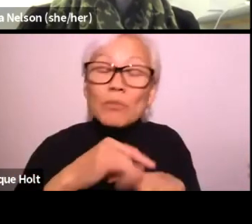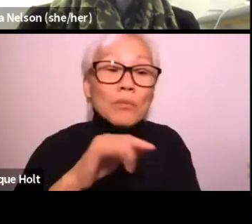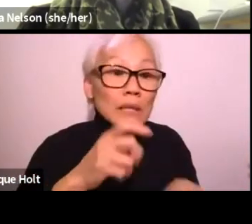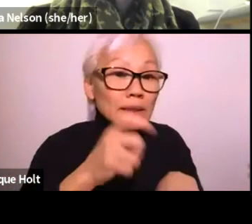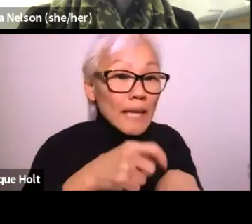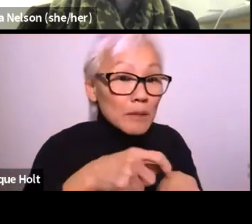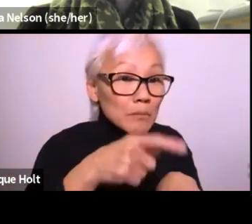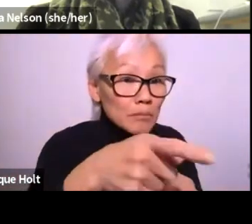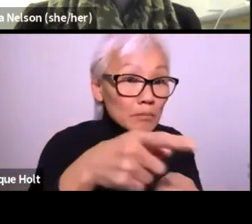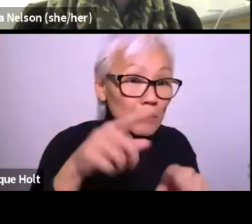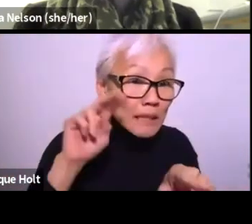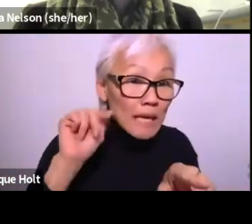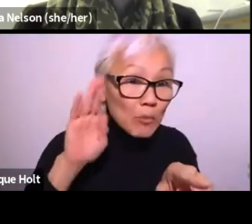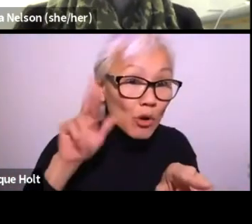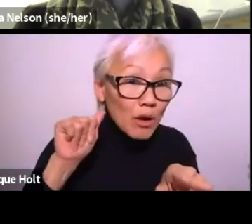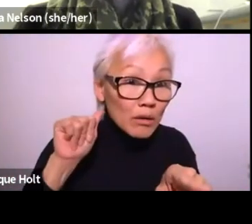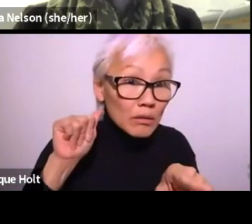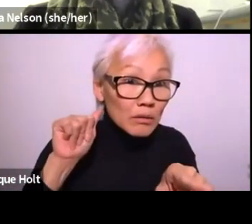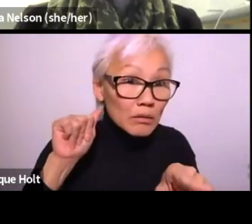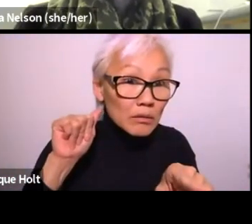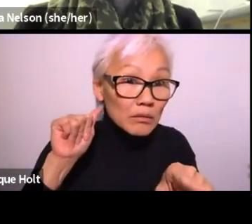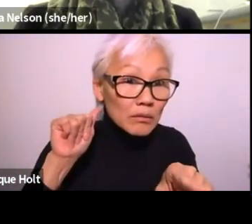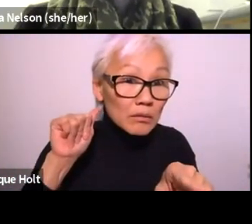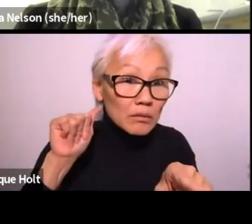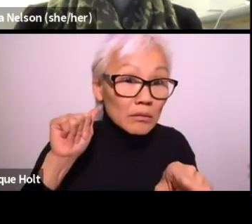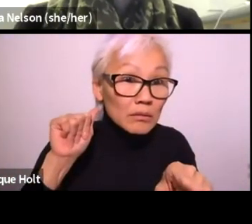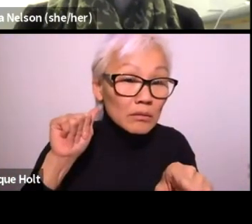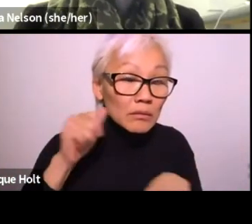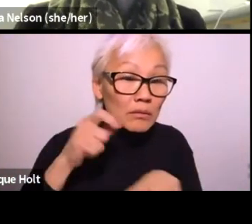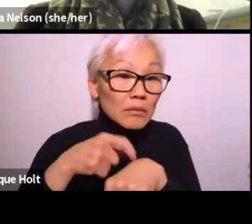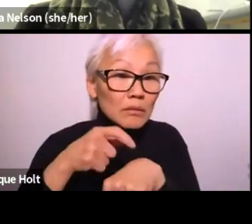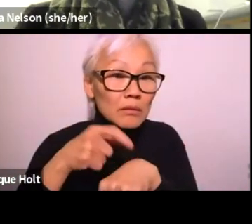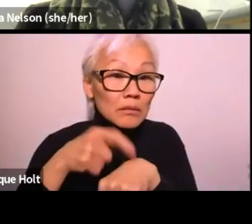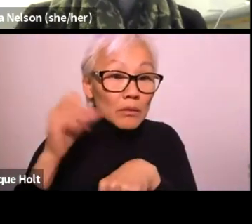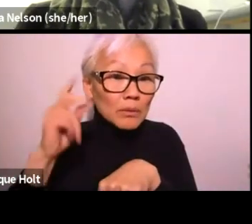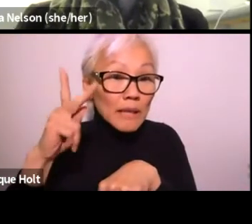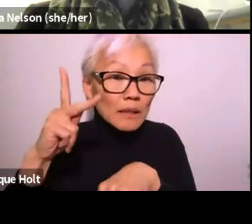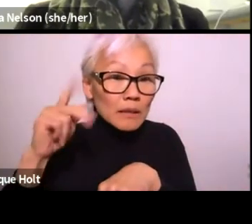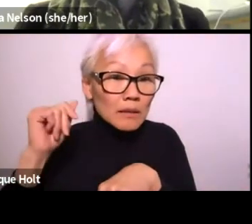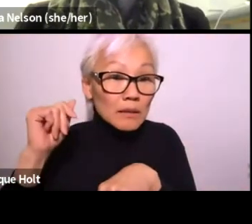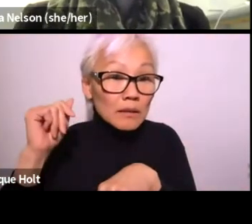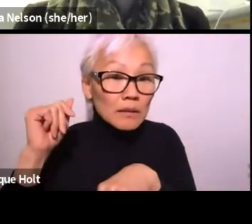Okay, great. I'm trying to look at the time. Nabra, how are we doing on time?